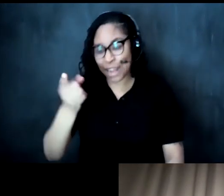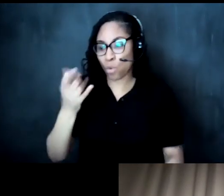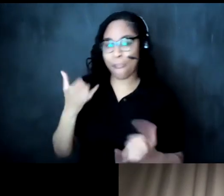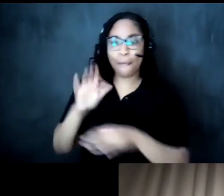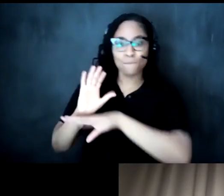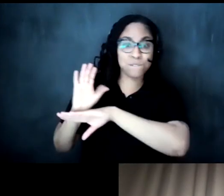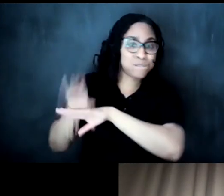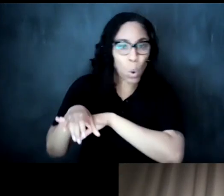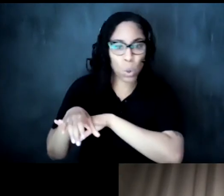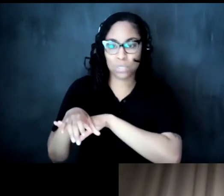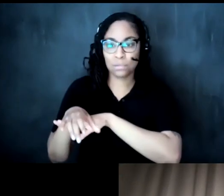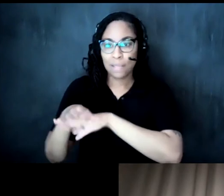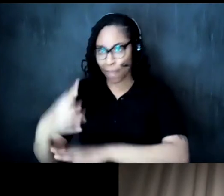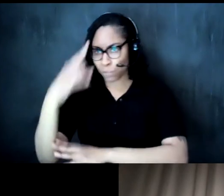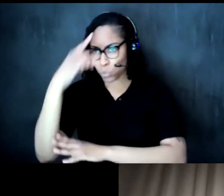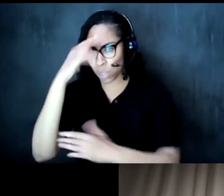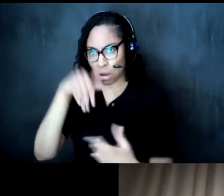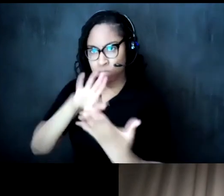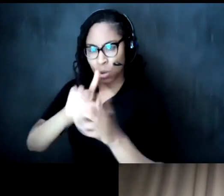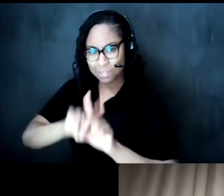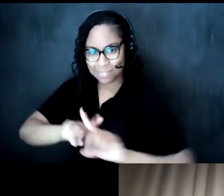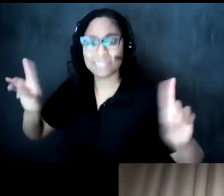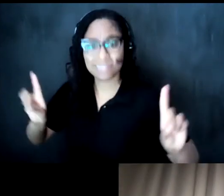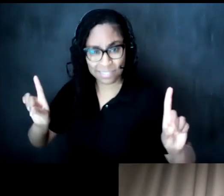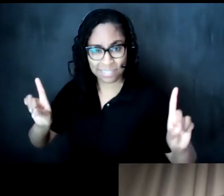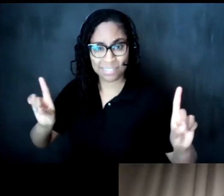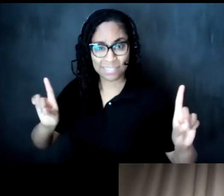a little bit differently about how they choose to center particularly black and brown voices uh